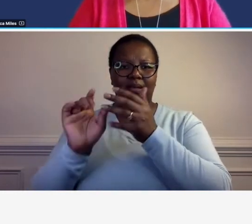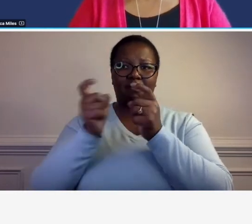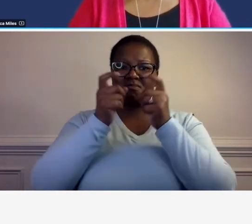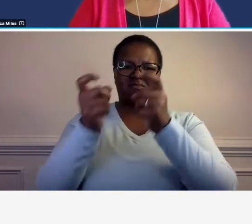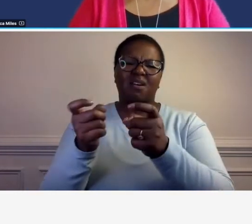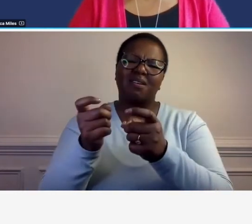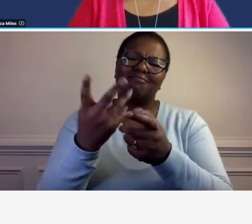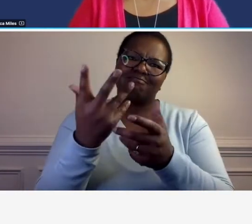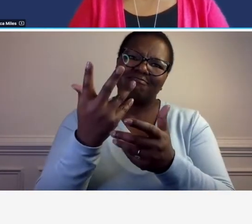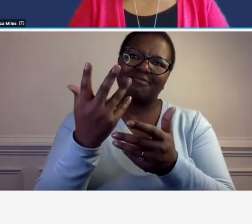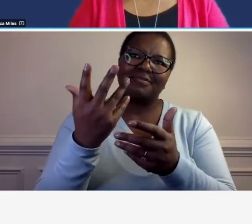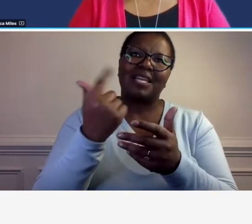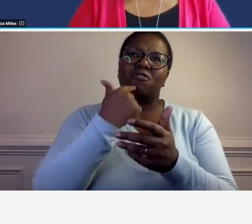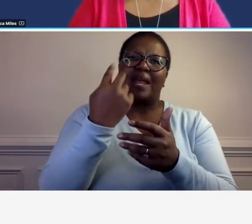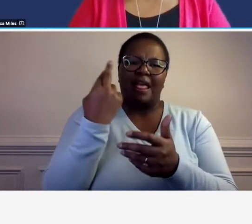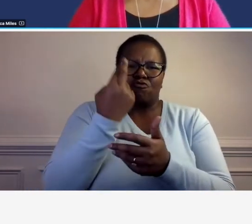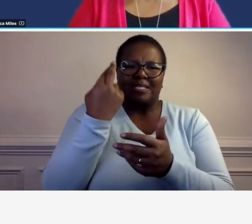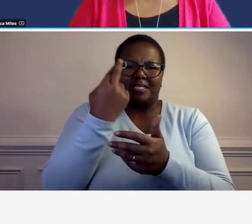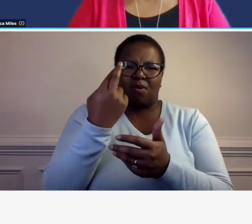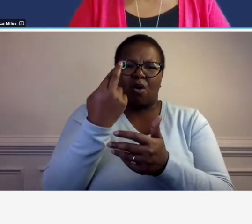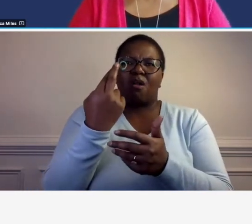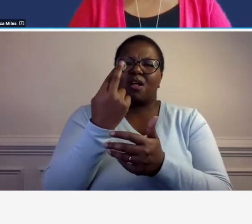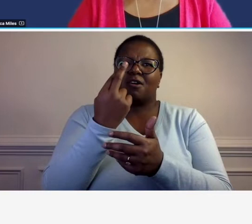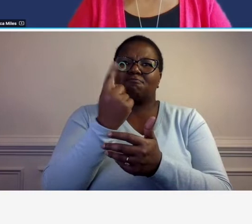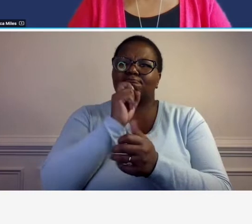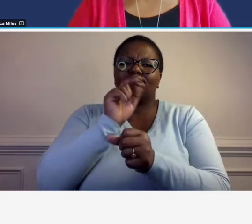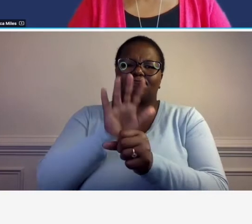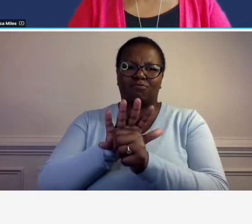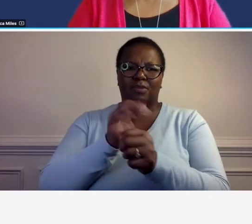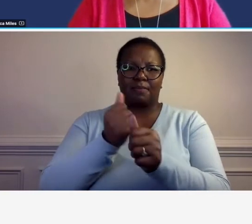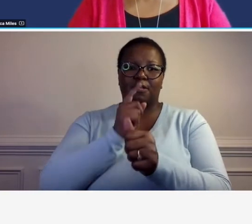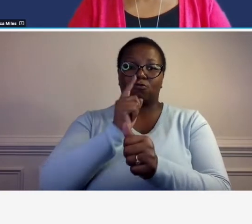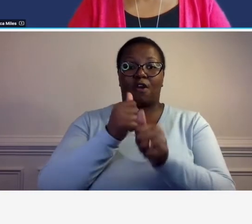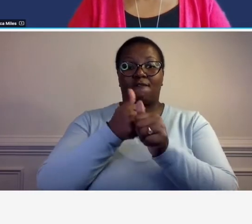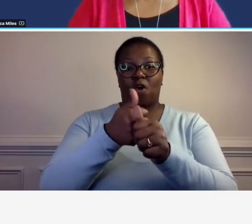regulations and contract terms are complied with the accounting system and cost data are reliable